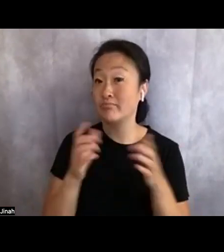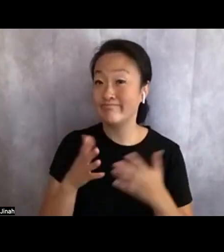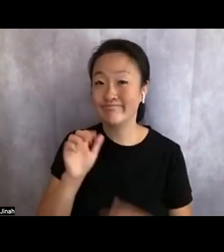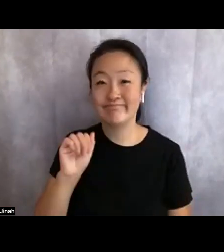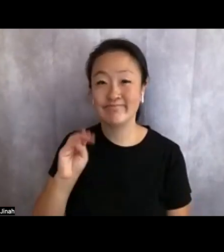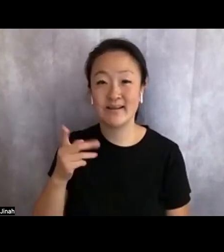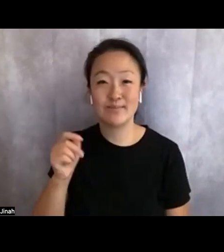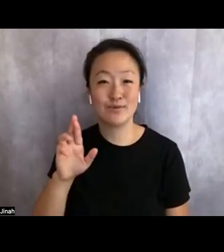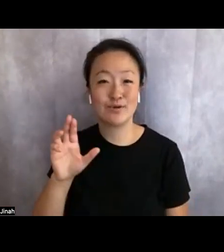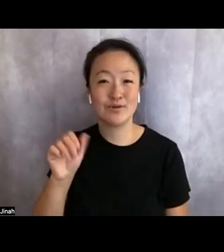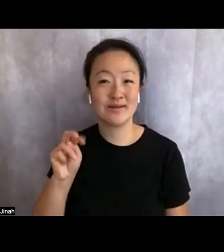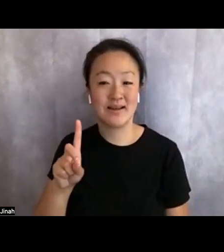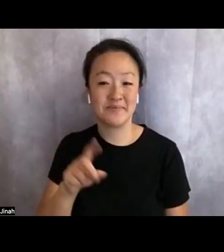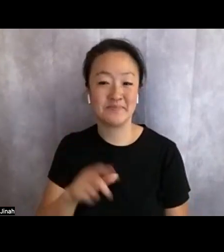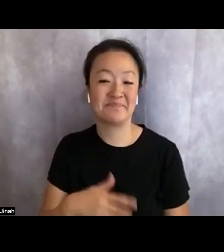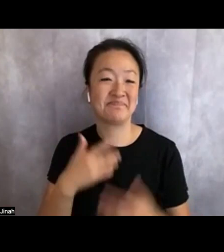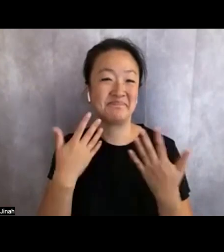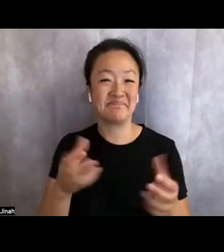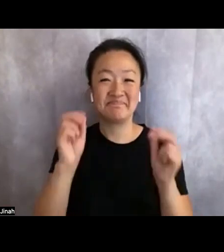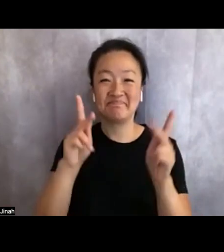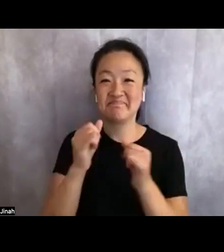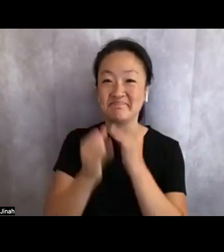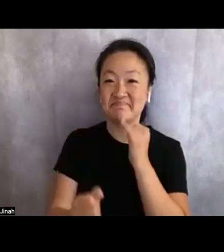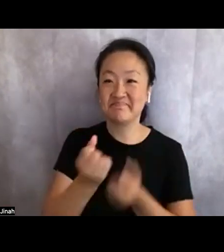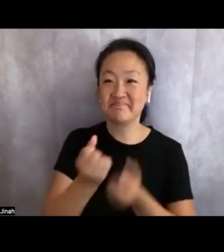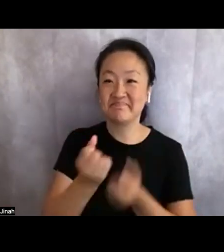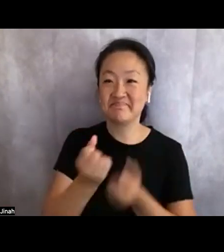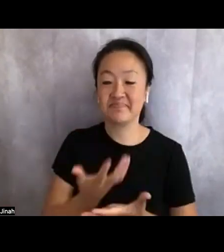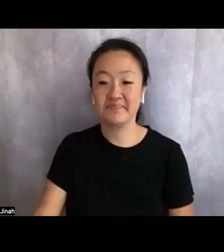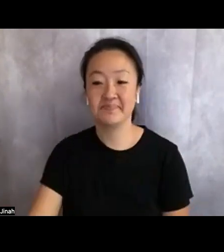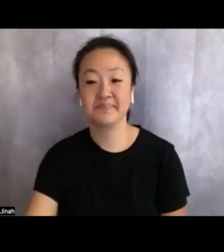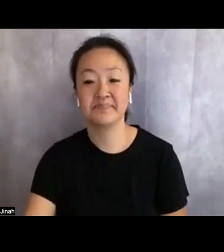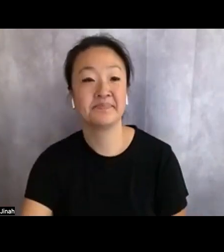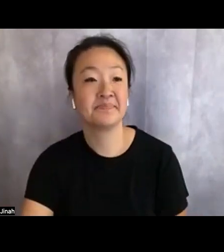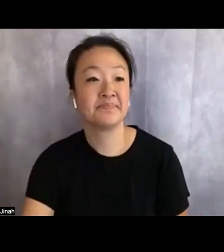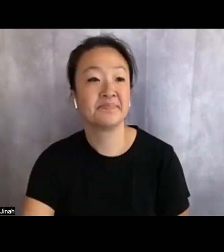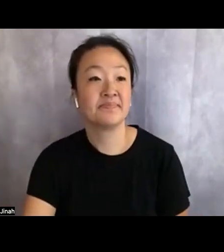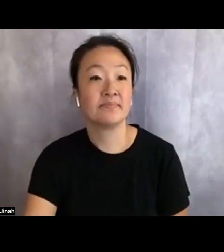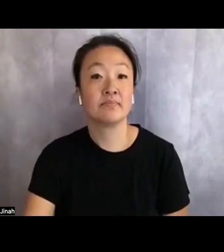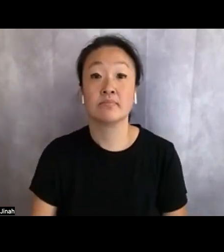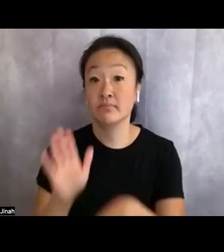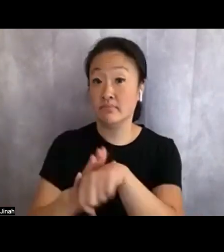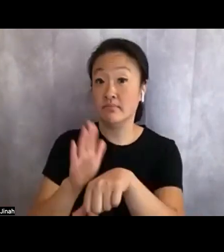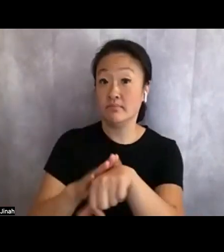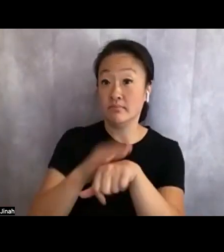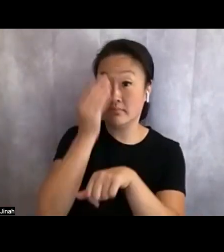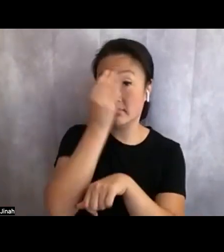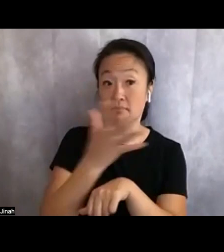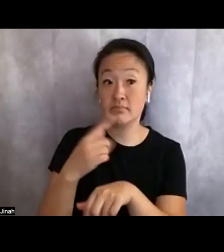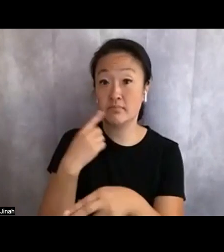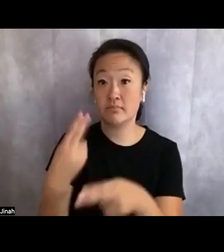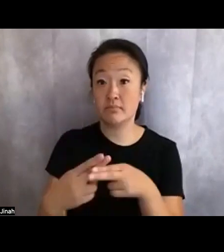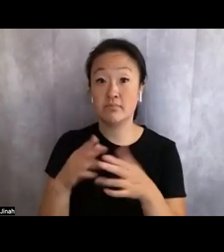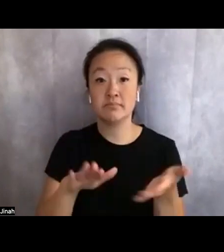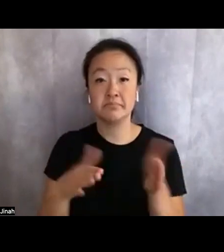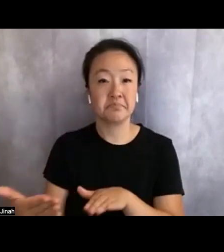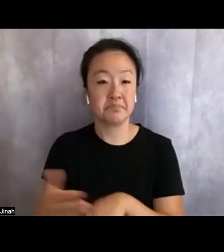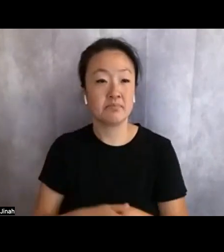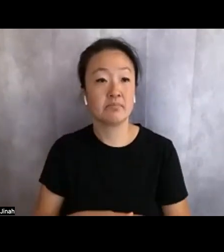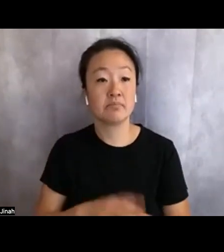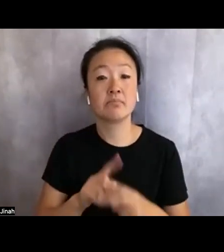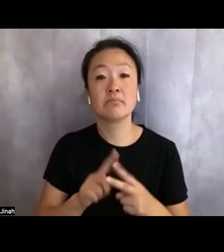Nah okay, last poem. Content warning for mentions of death and mentions of trans death.